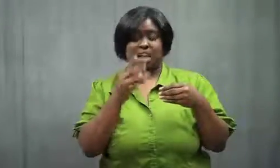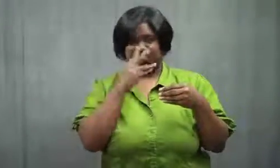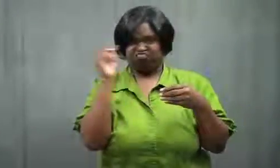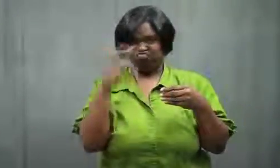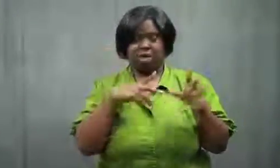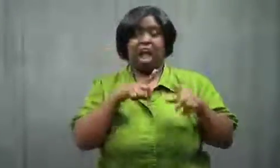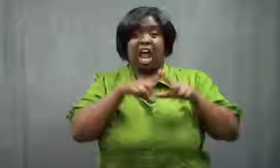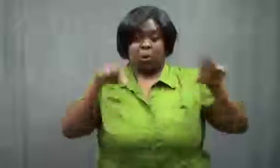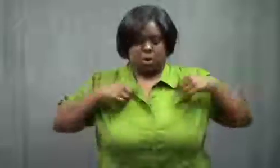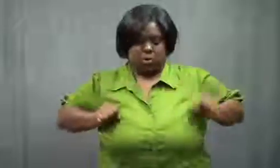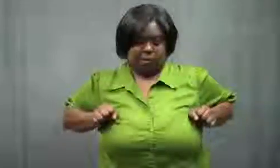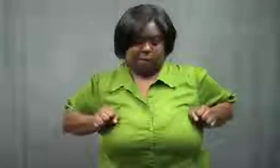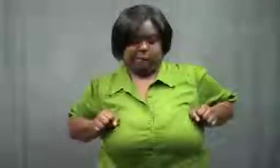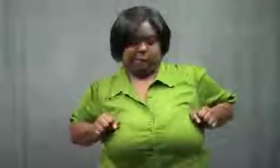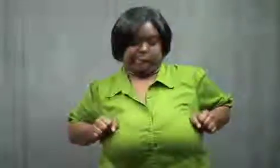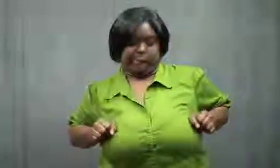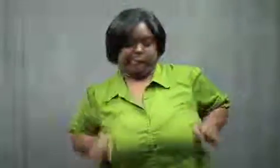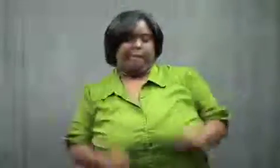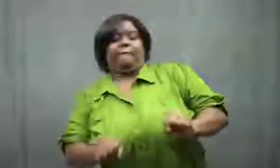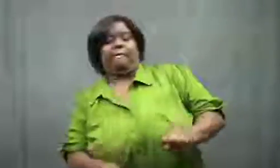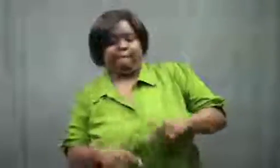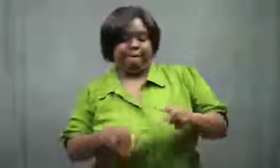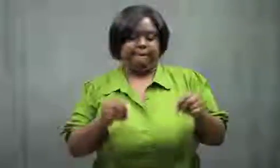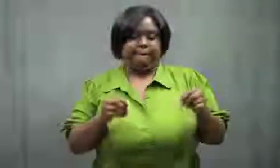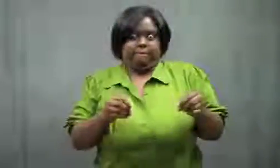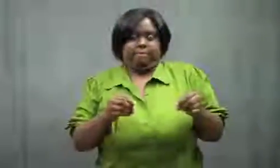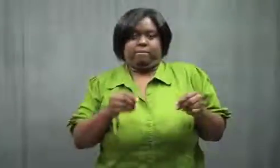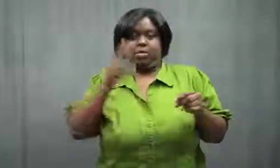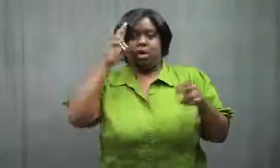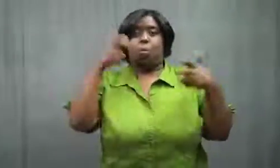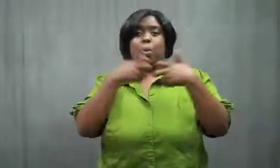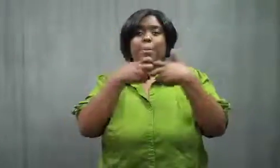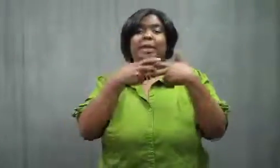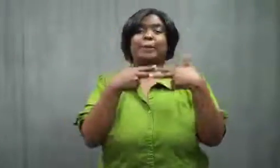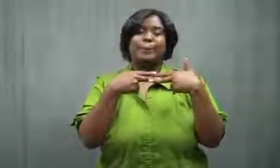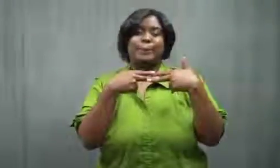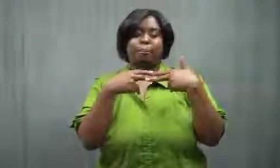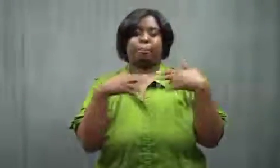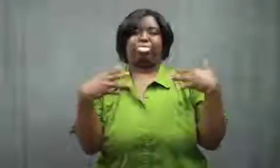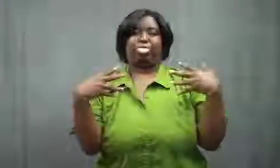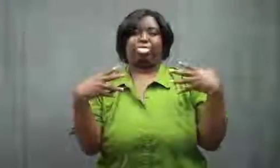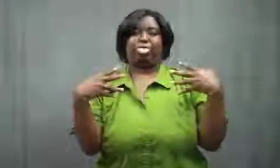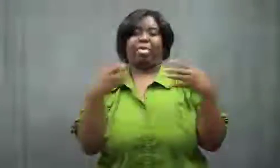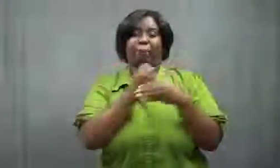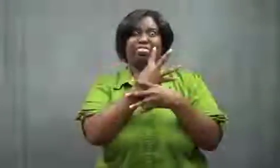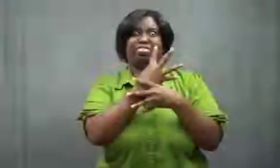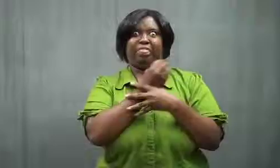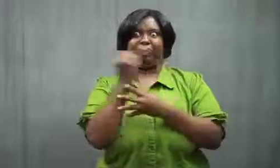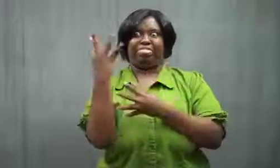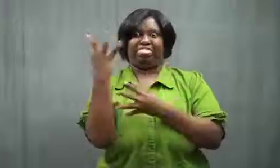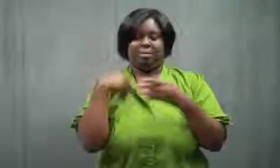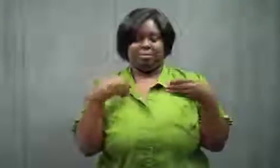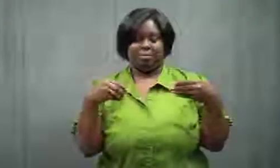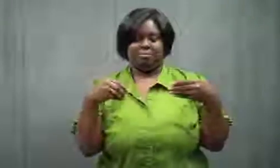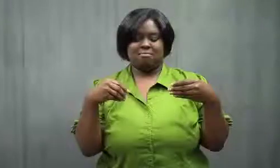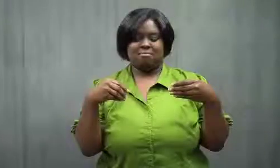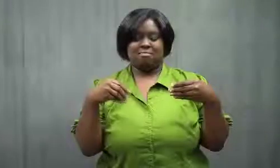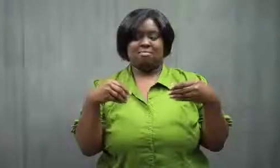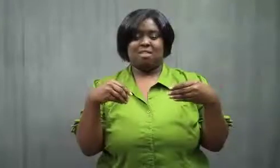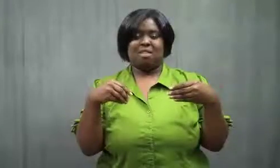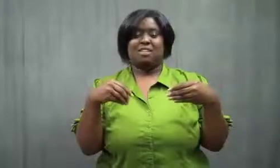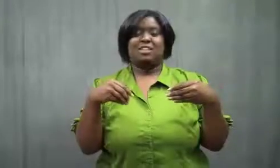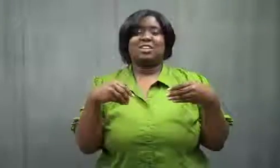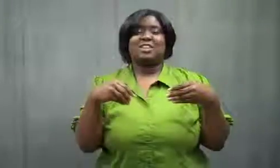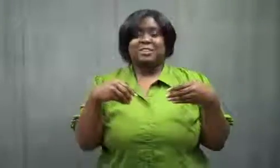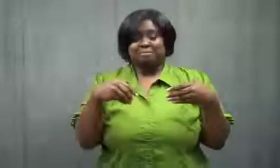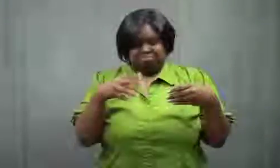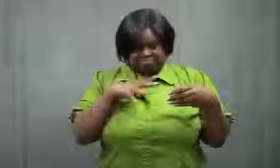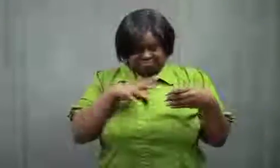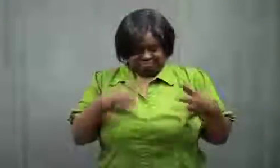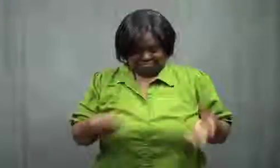I got the underwear off, and wow... the elastic wasn't elastic anymore. It was frayed.